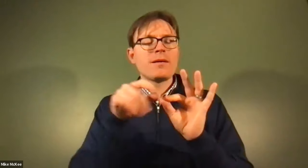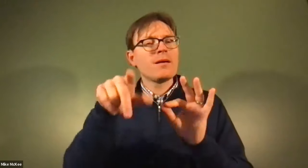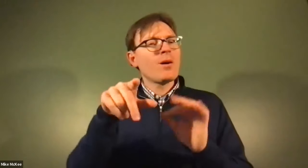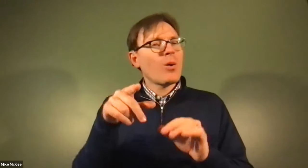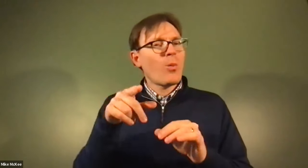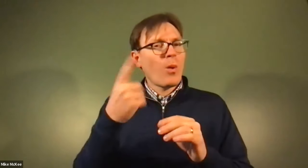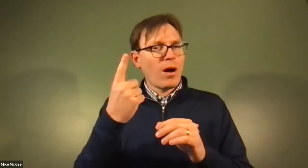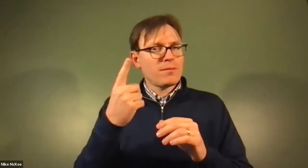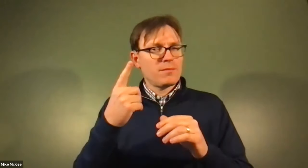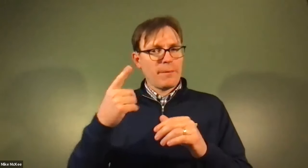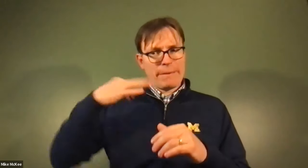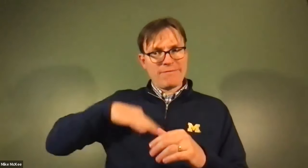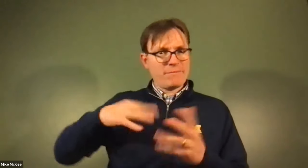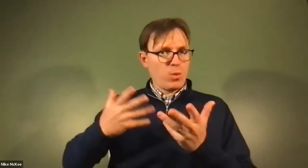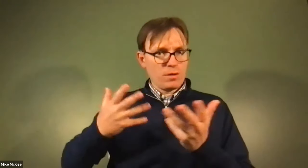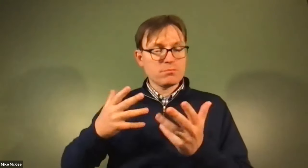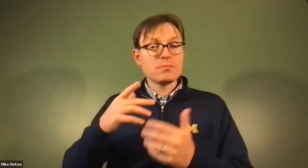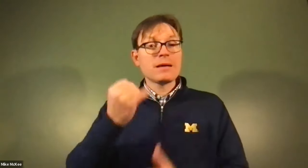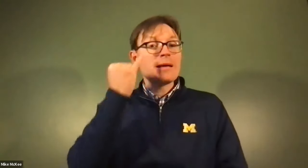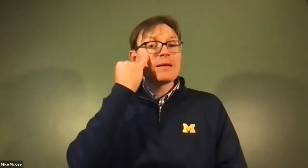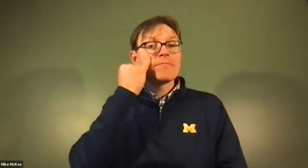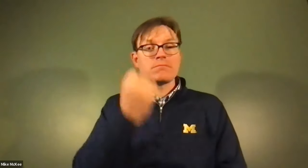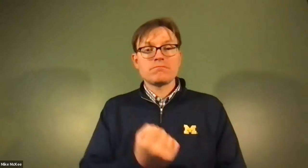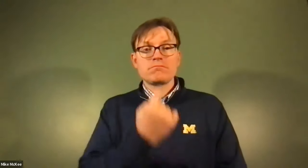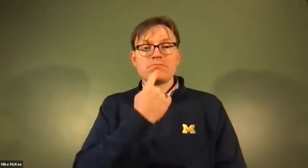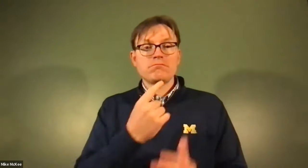James Cech: So blood pressure, blood pressure medication, again, is very important.